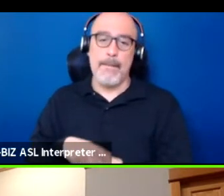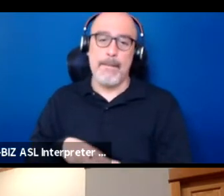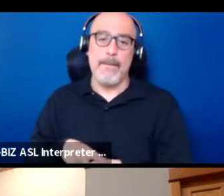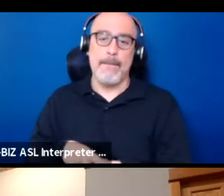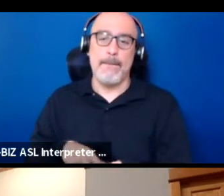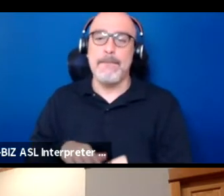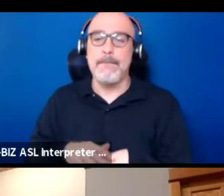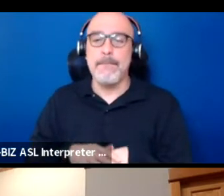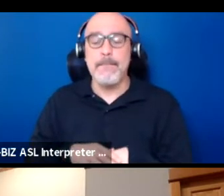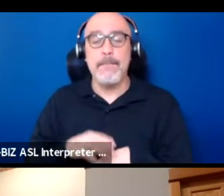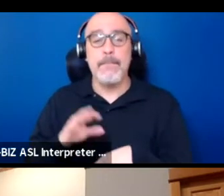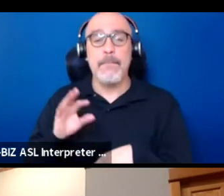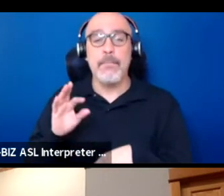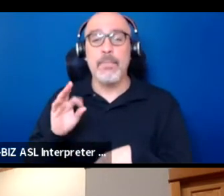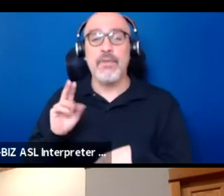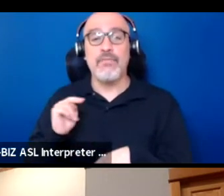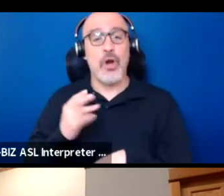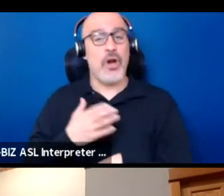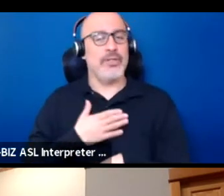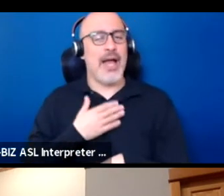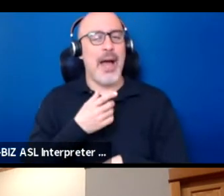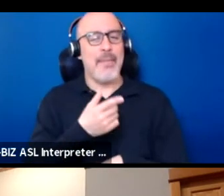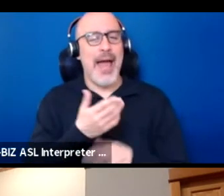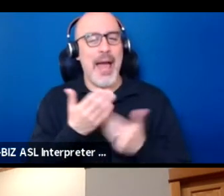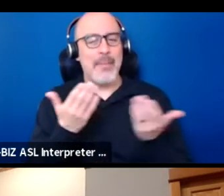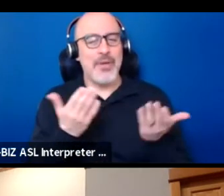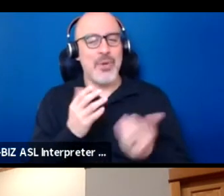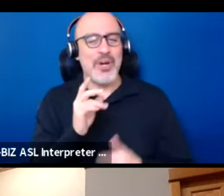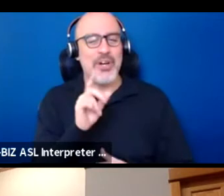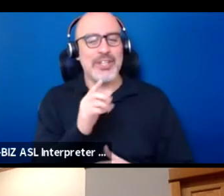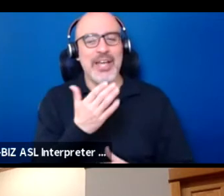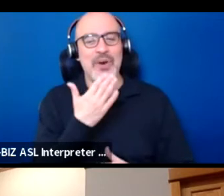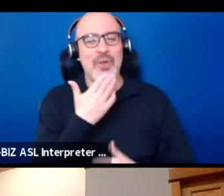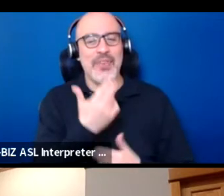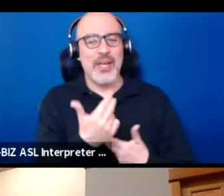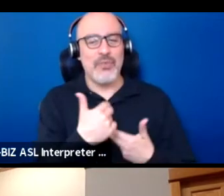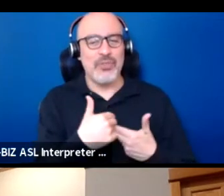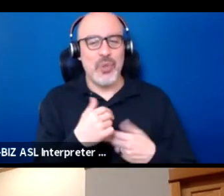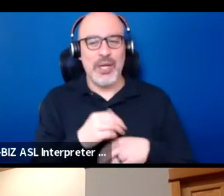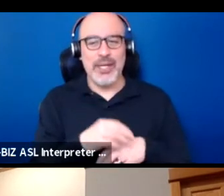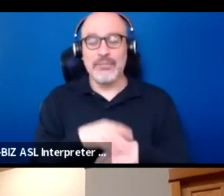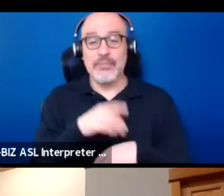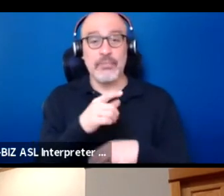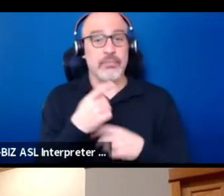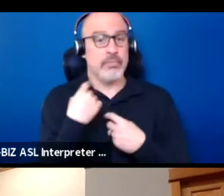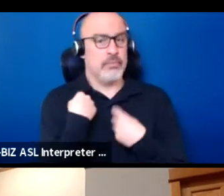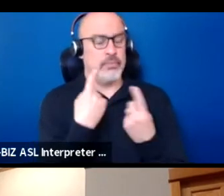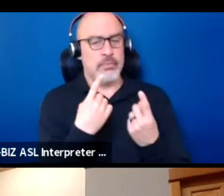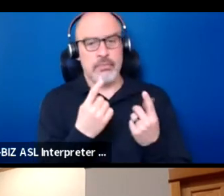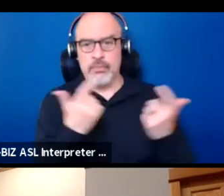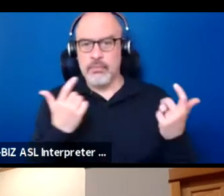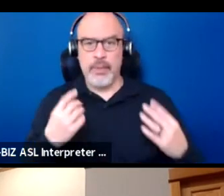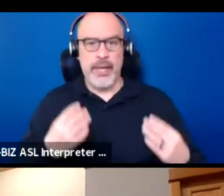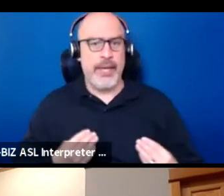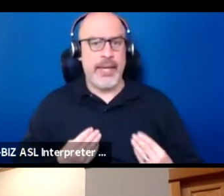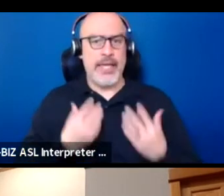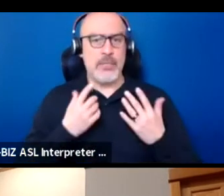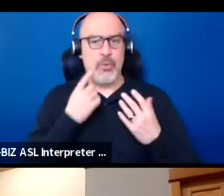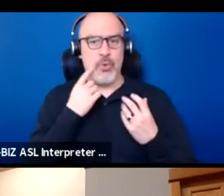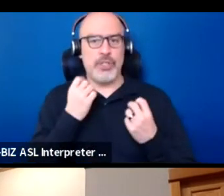I'm really happy you're here, Darrell. Thank you so much for joining us. You've been a huge inspiration of mine over the years, so thank you.